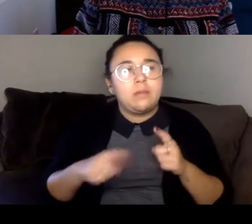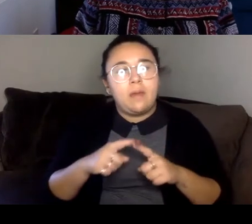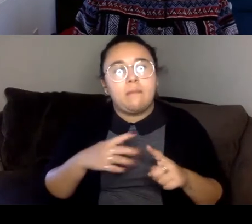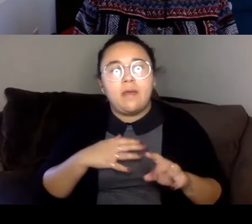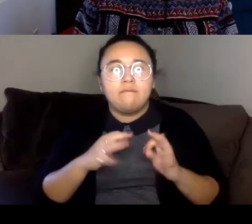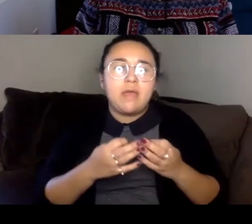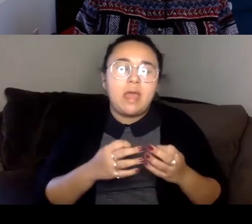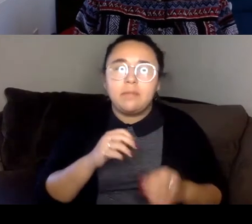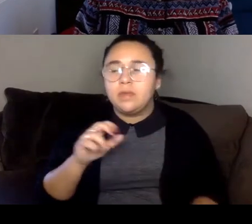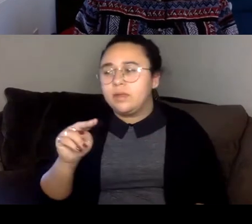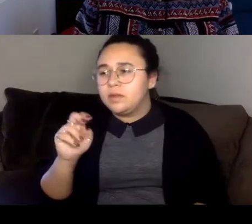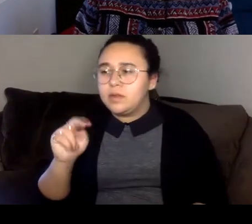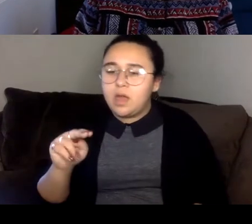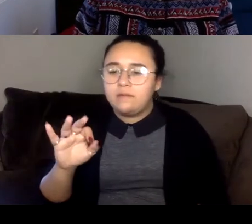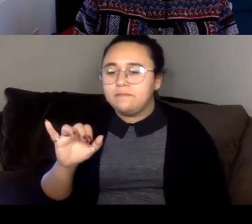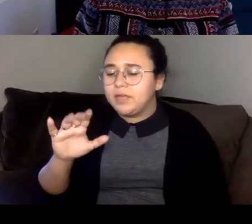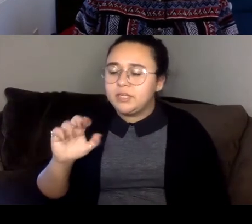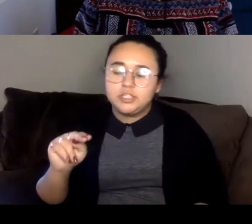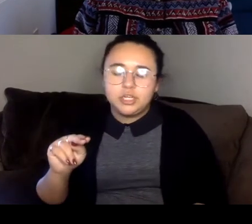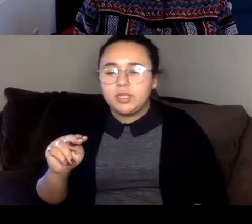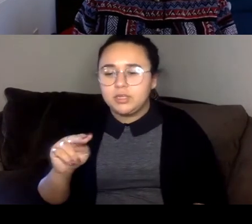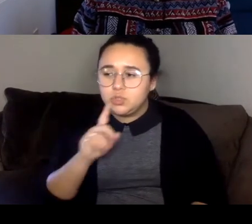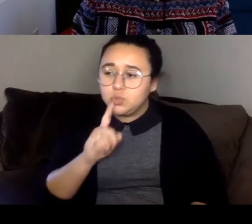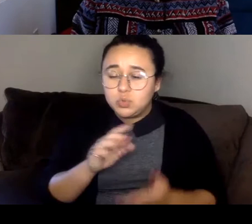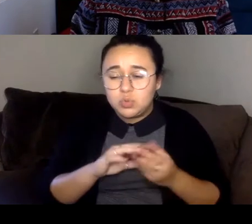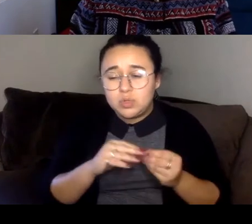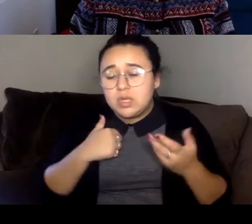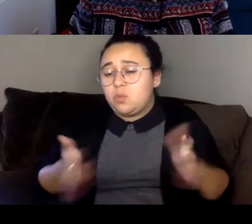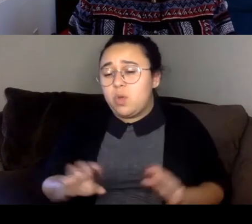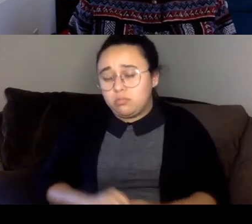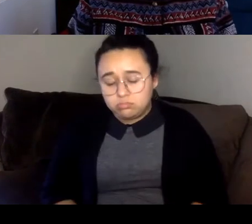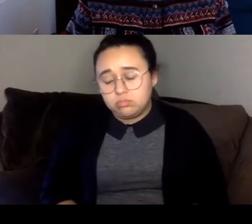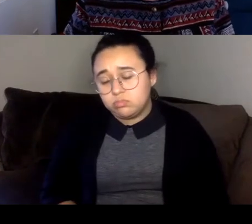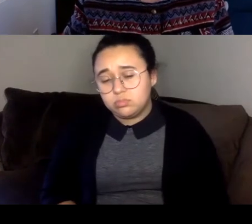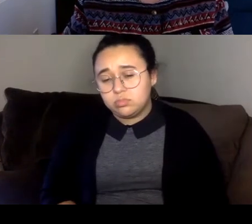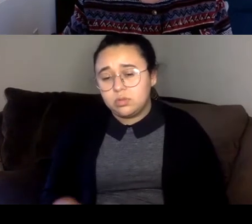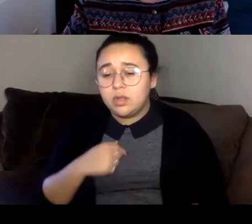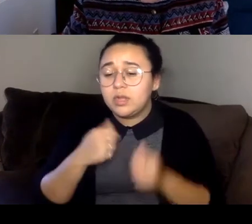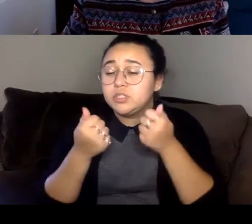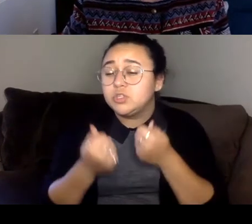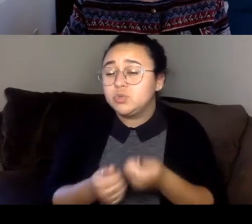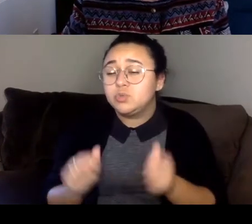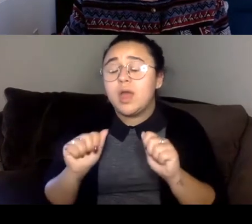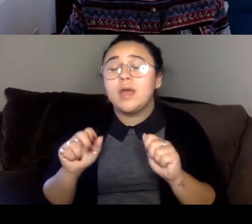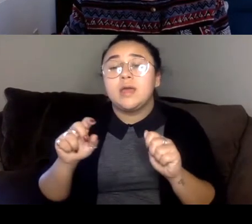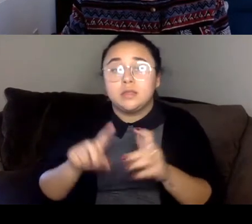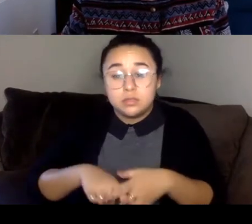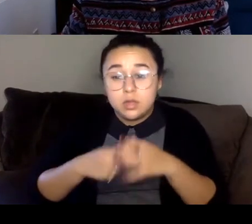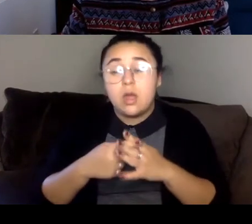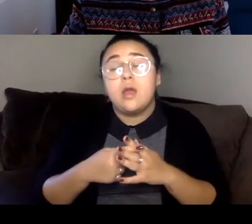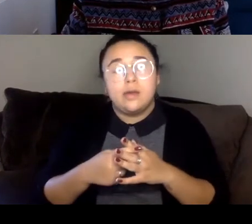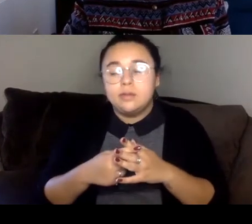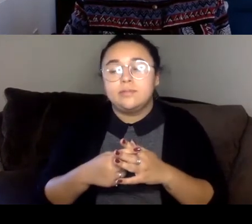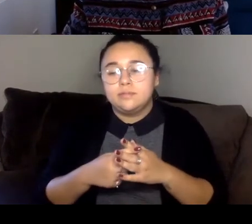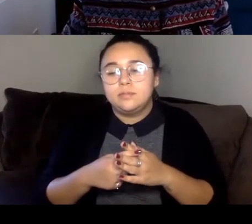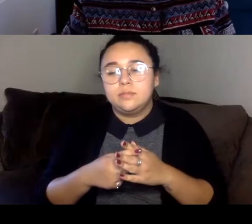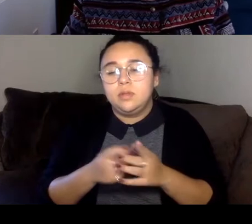family stories, and then I tried it, and once I started it just kind of poured out.